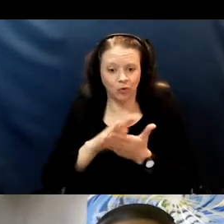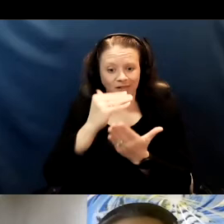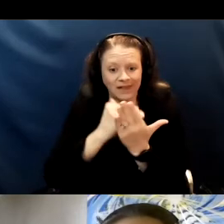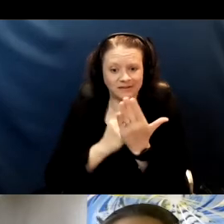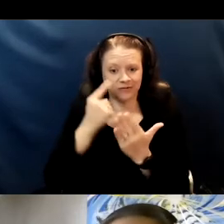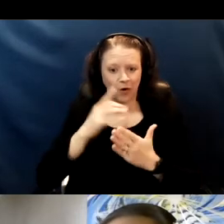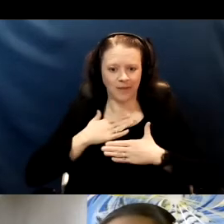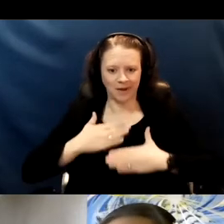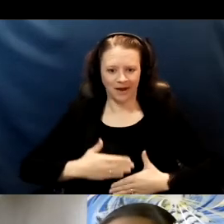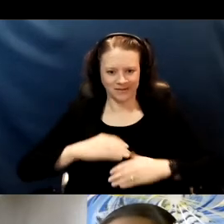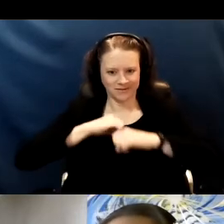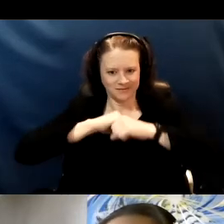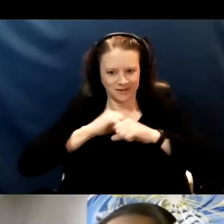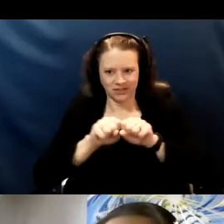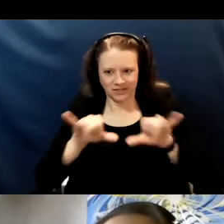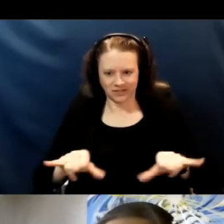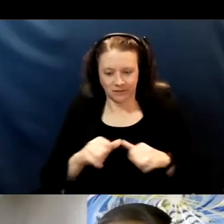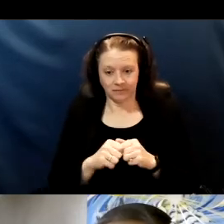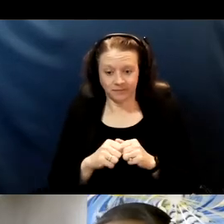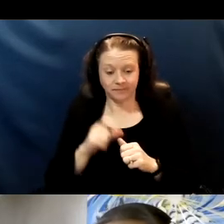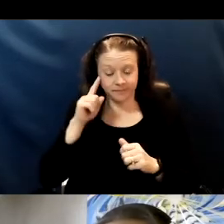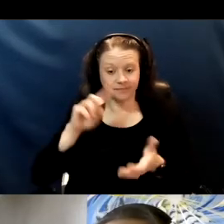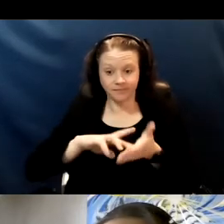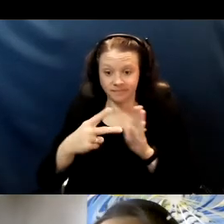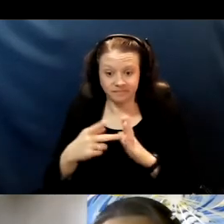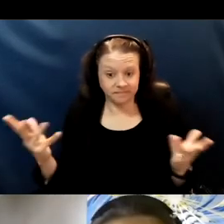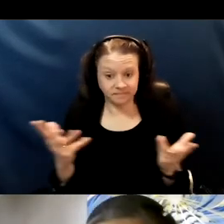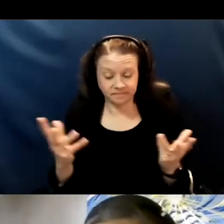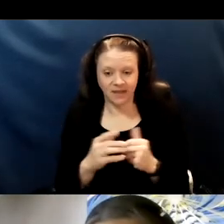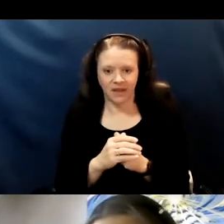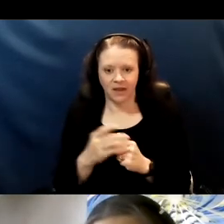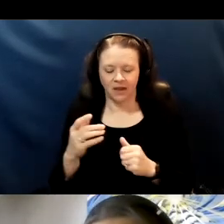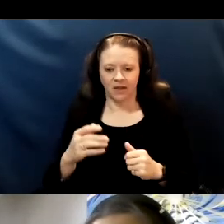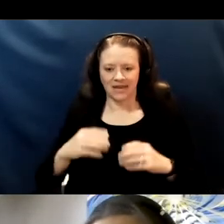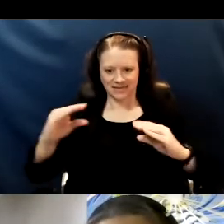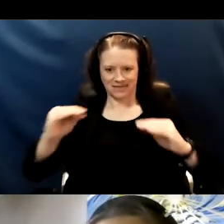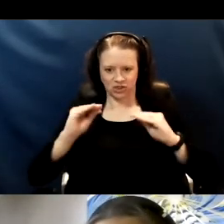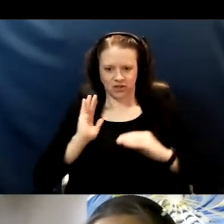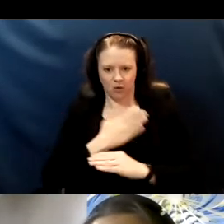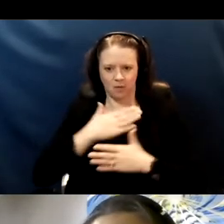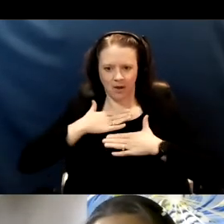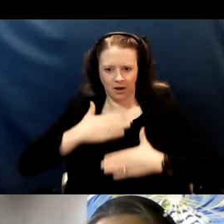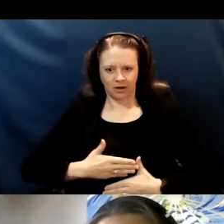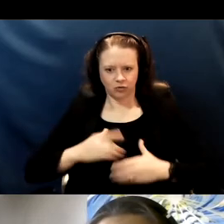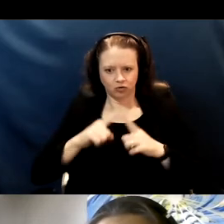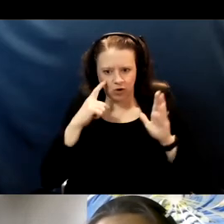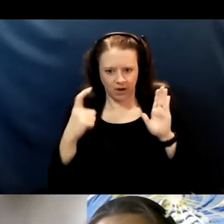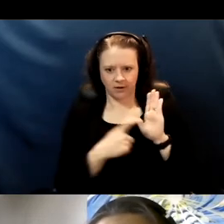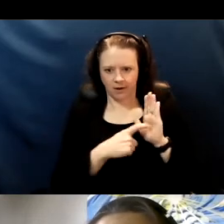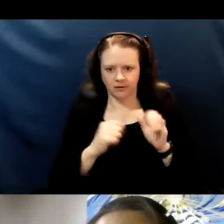It is meant to teach us to recognize a virus in this case the COVID-19 virus